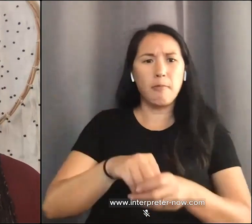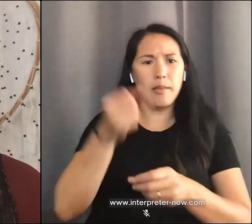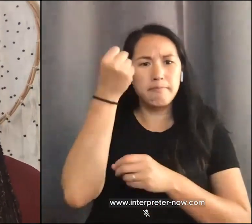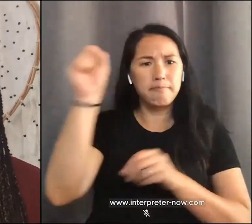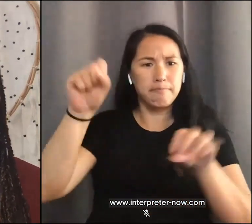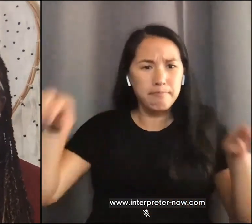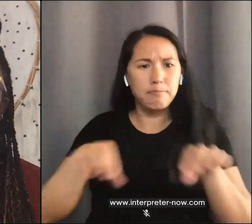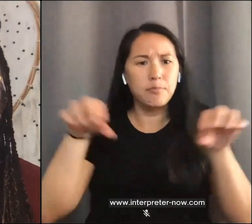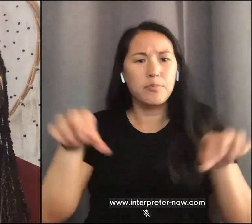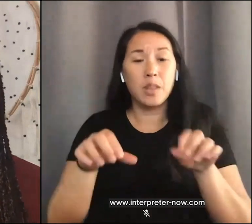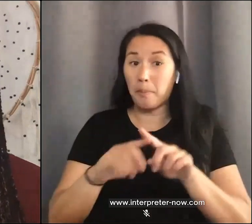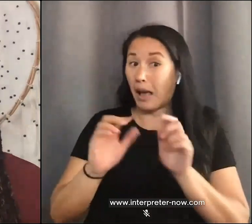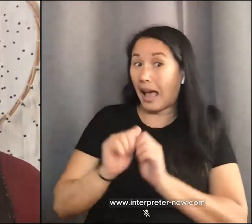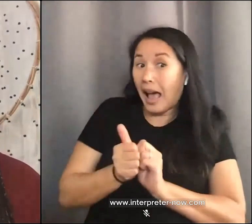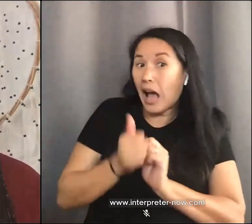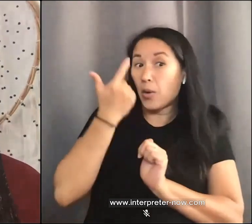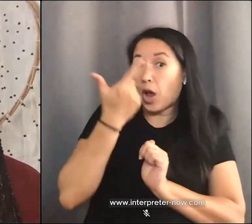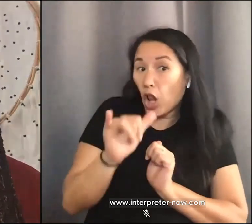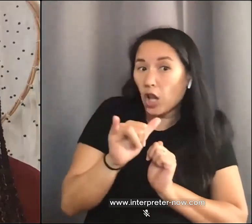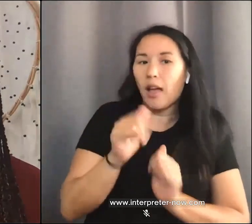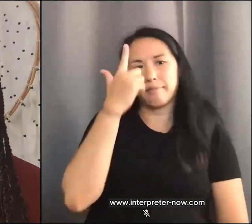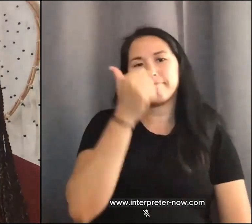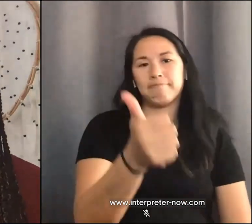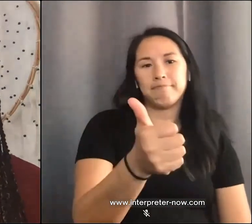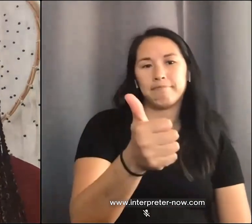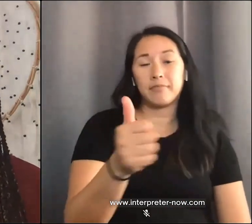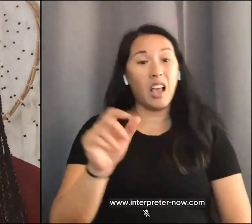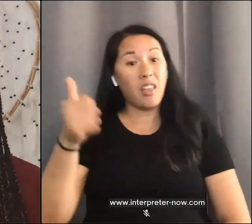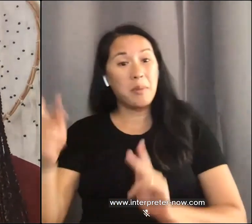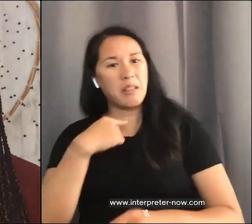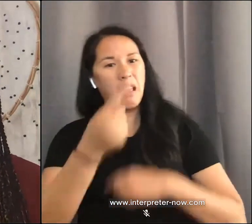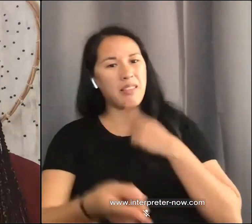up is up to you, and that is nobody's responsibility to tell you.